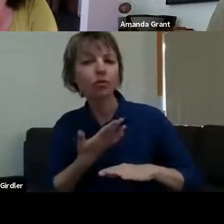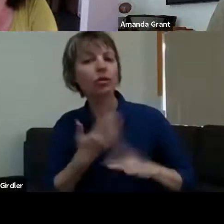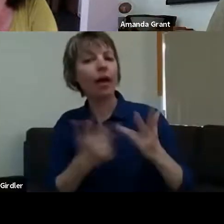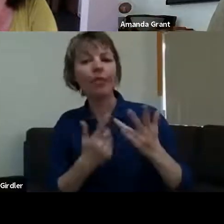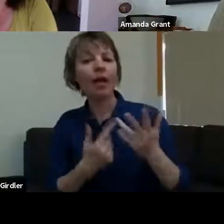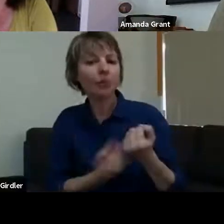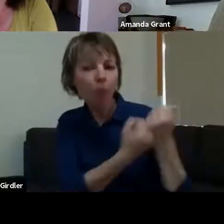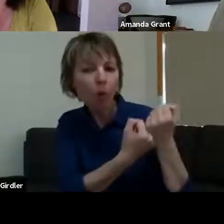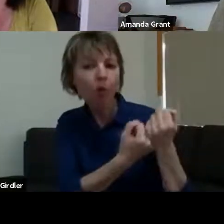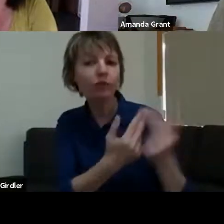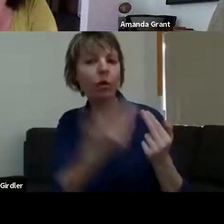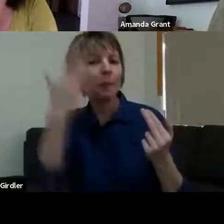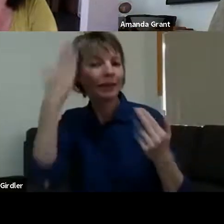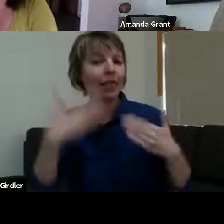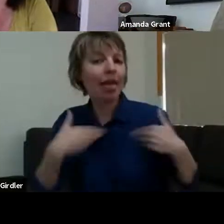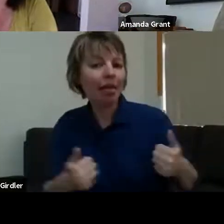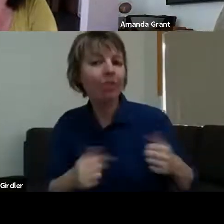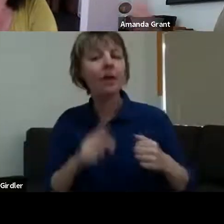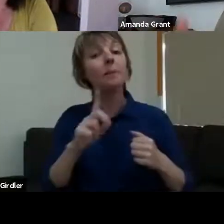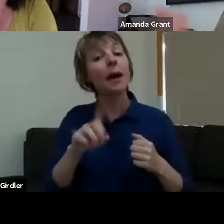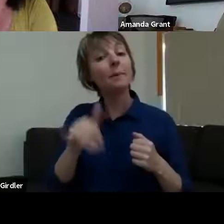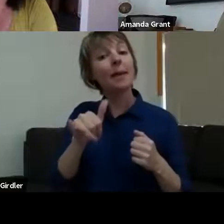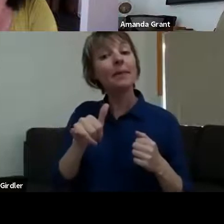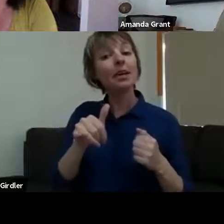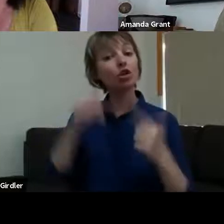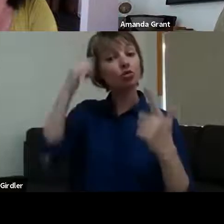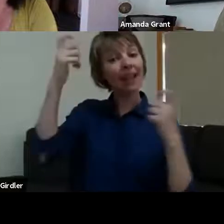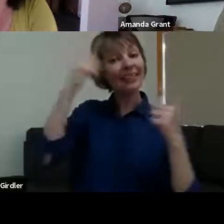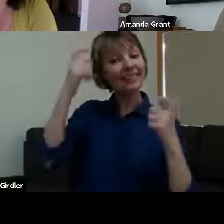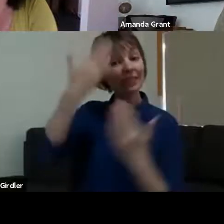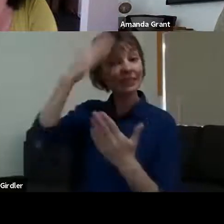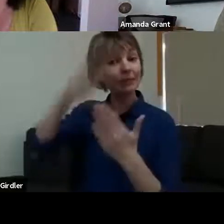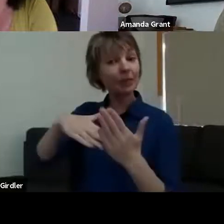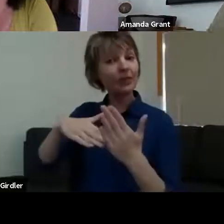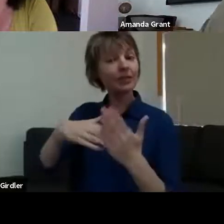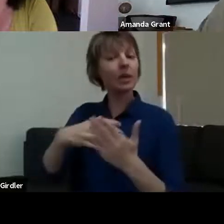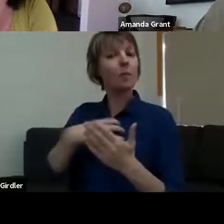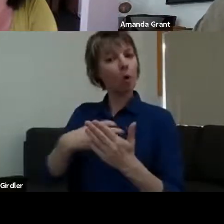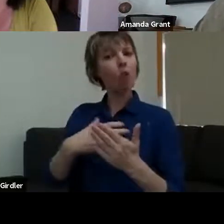sitting down and having a chat with a counsellor. I'd like to ask you -